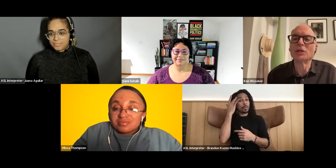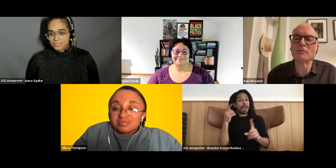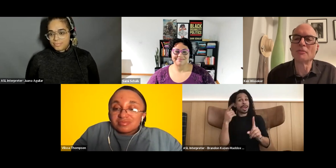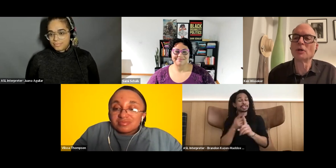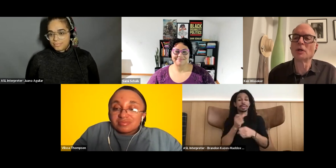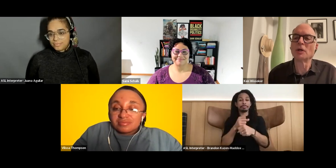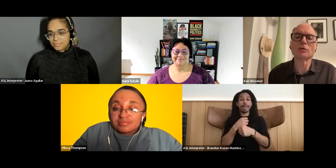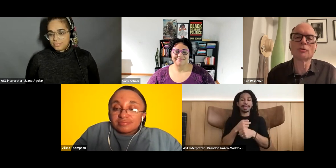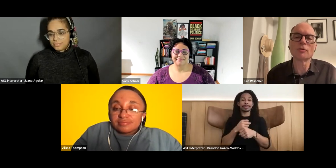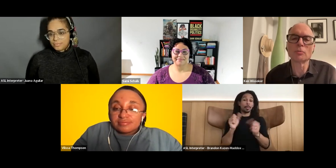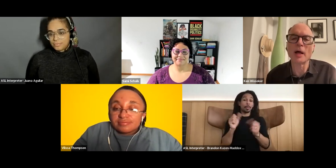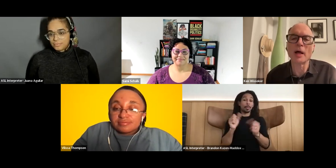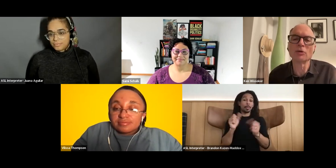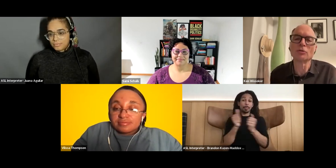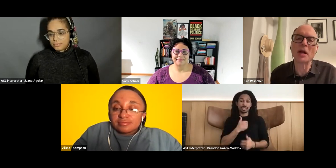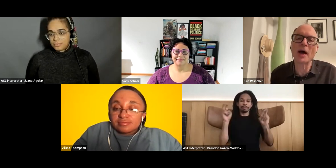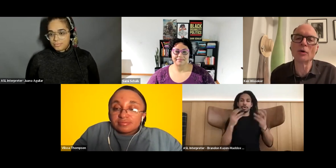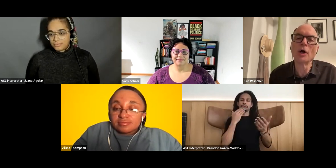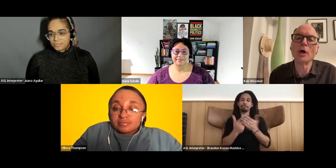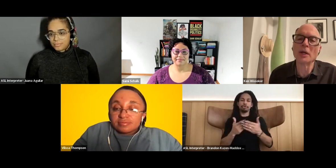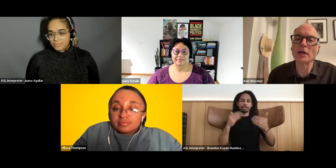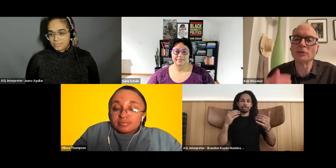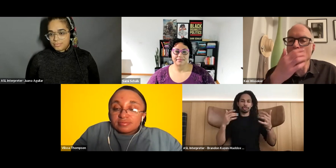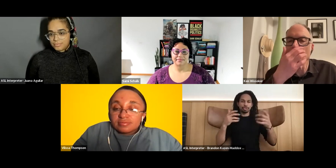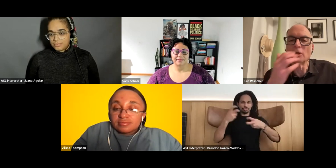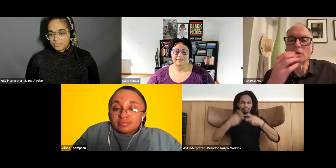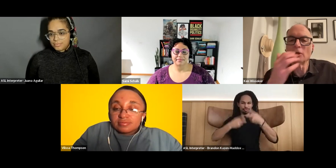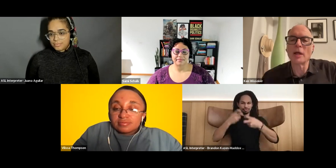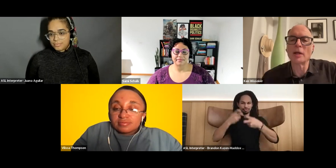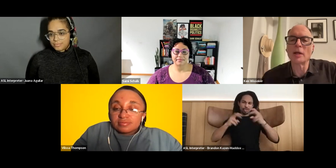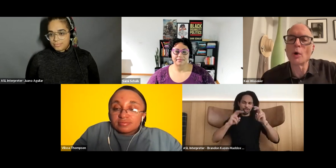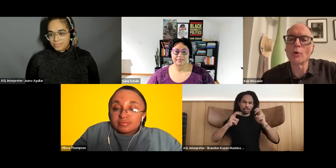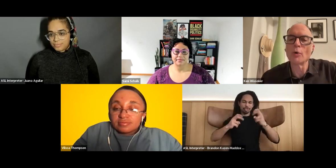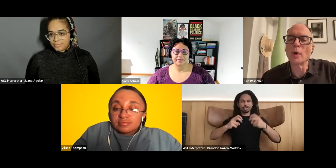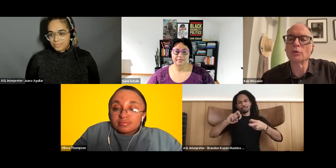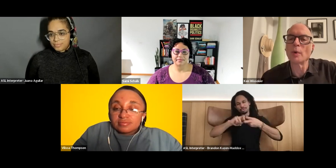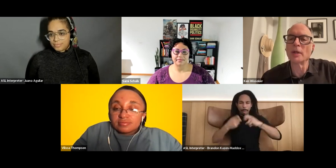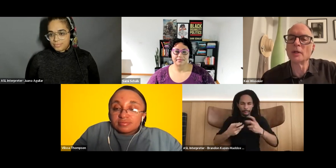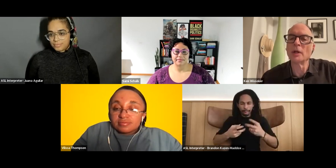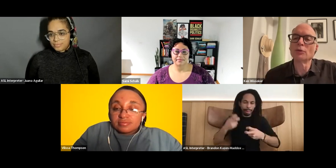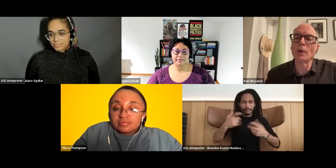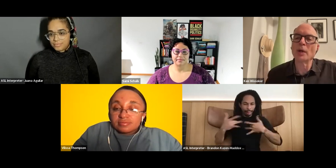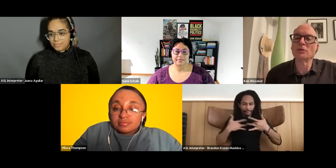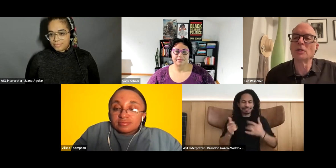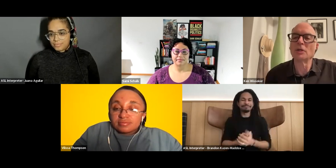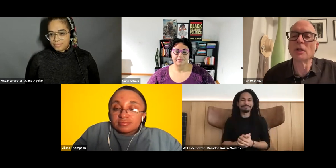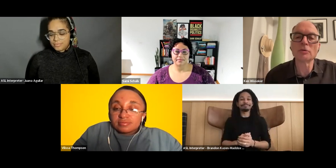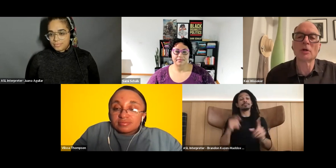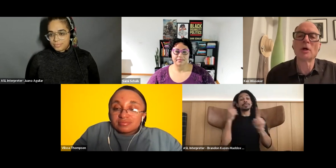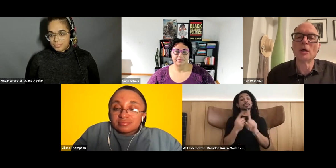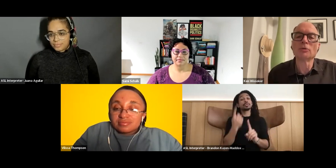Ken Wissoker: She has been featured in essence for its black history, now 2,019 series, and it's woke 100 women, 2,018 list